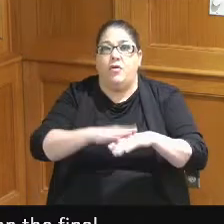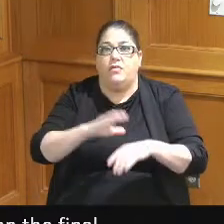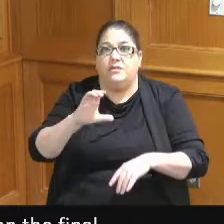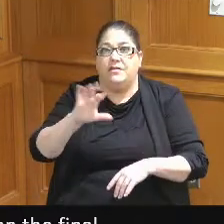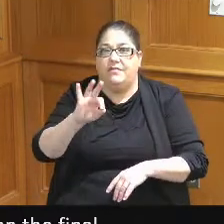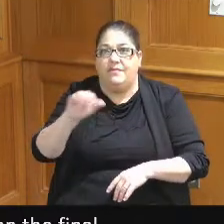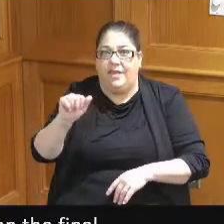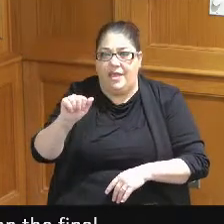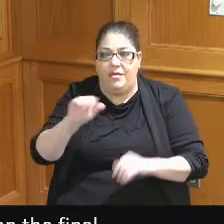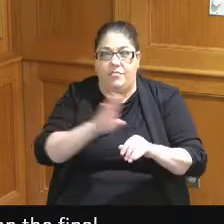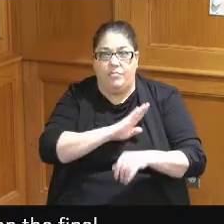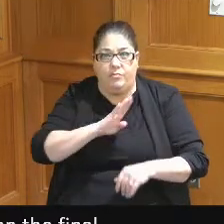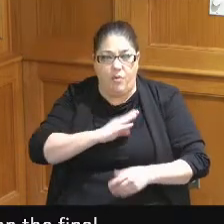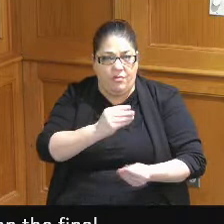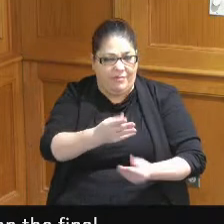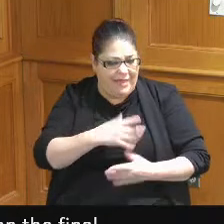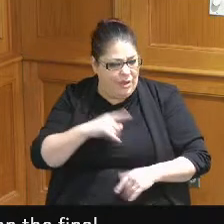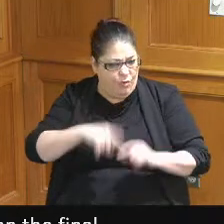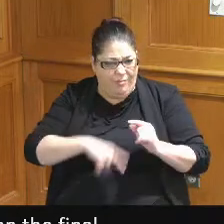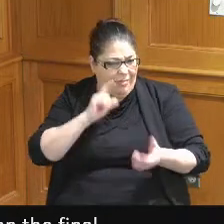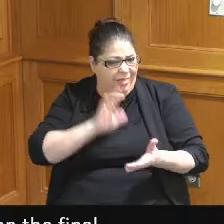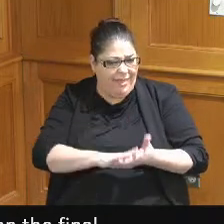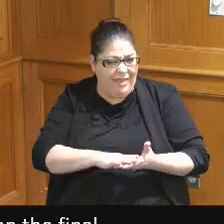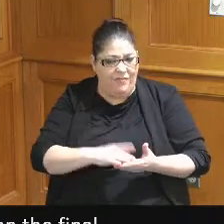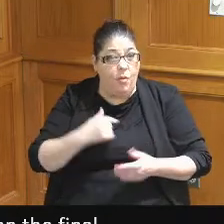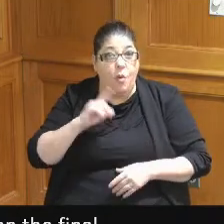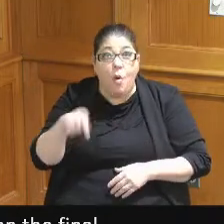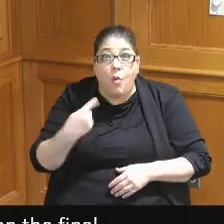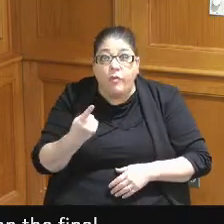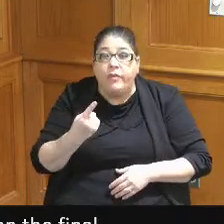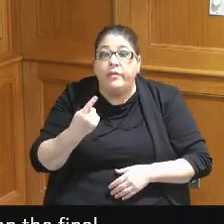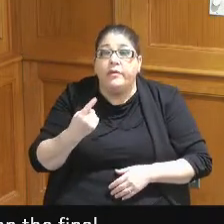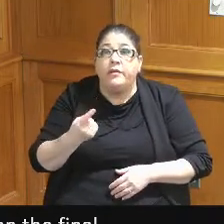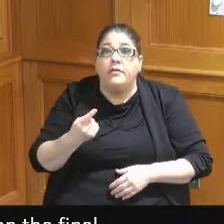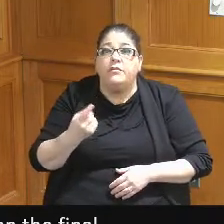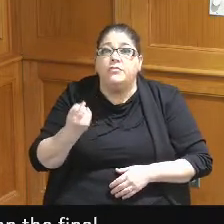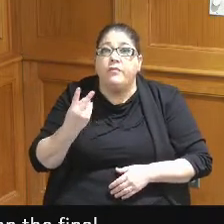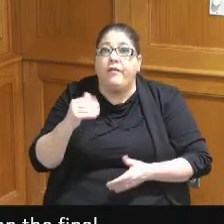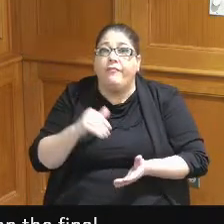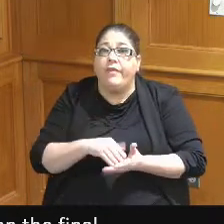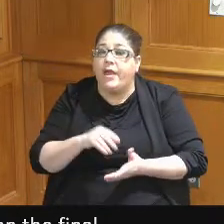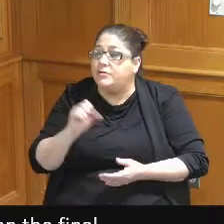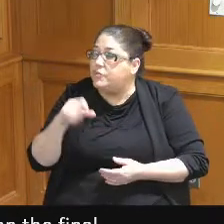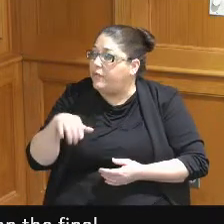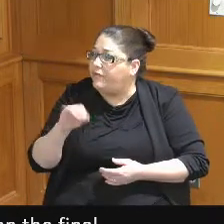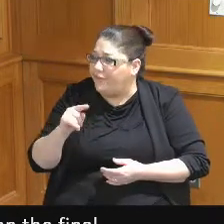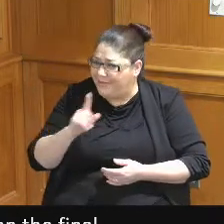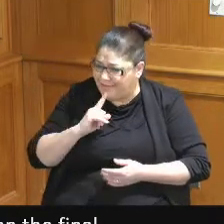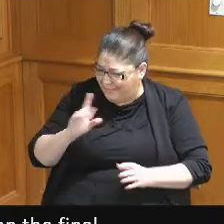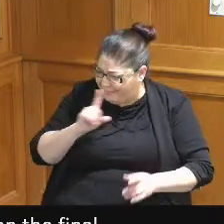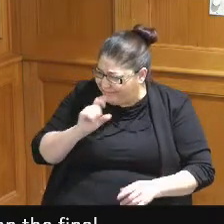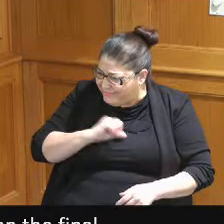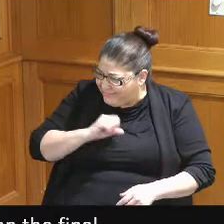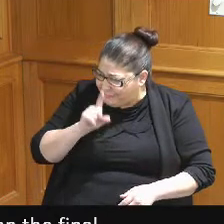who reported he couldn't believe that we're only doing 12,000 square feet now in addition to the